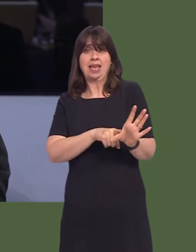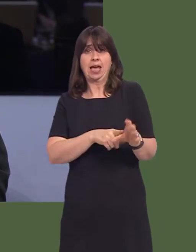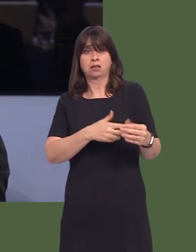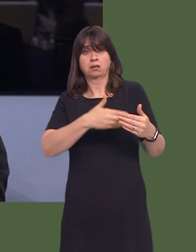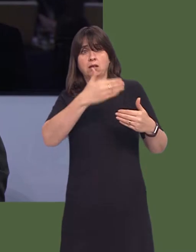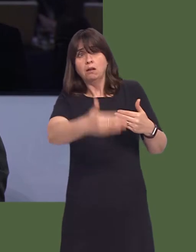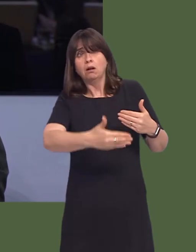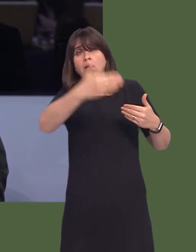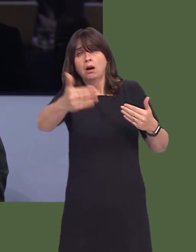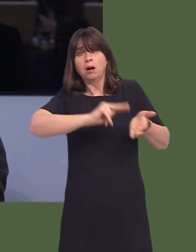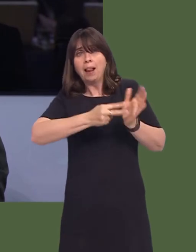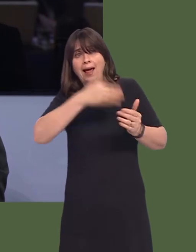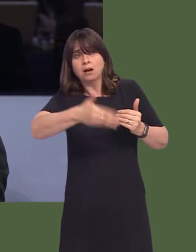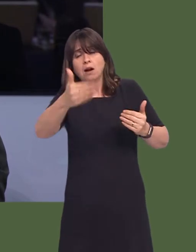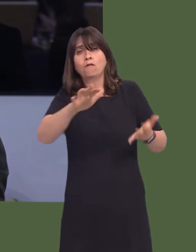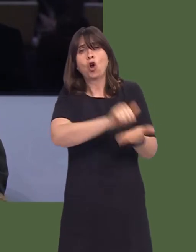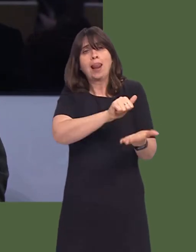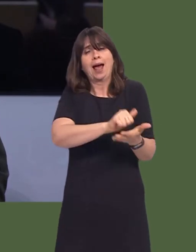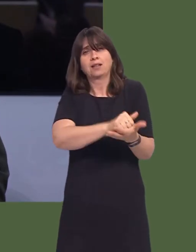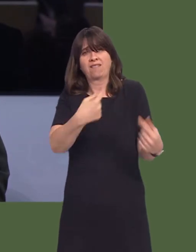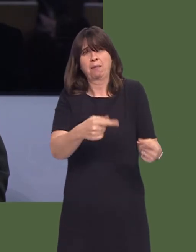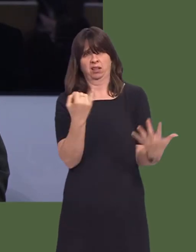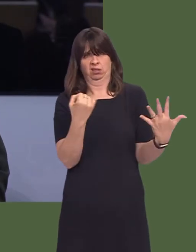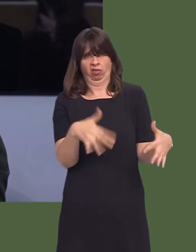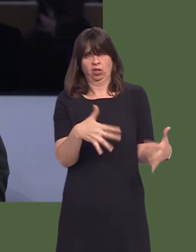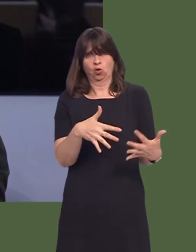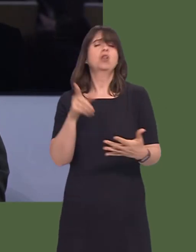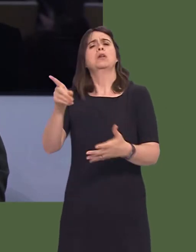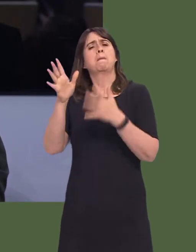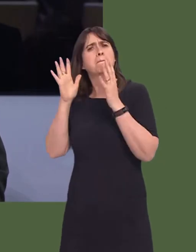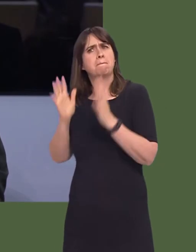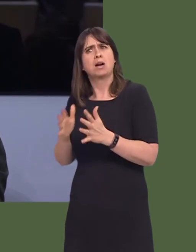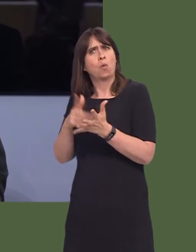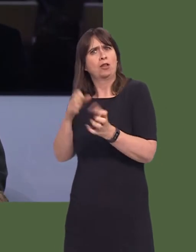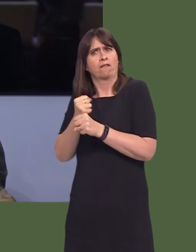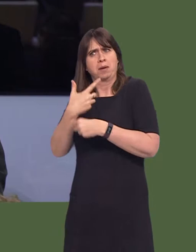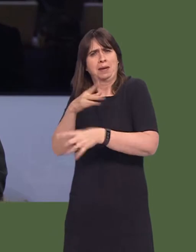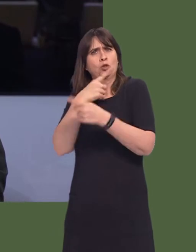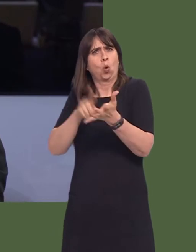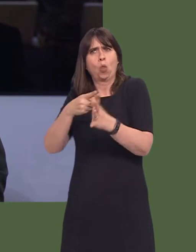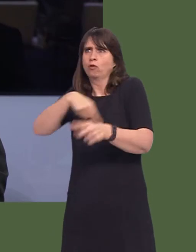housing land in spite of this being a key planning policy requirement by the Welsh Government.